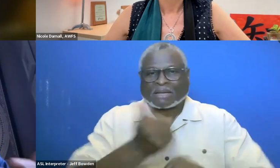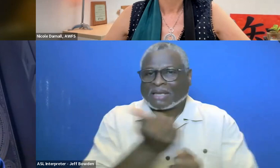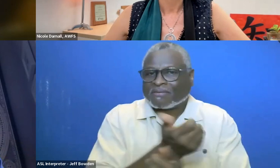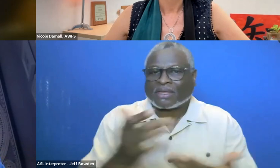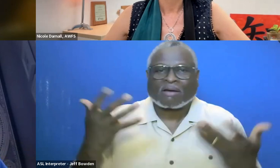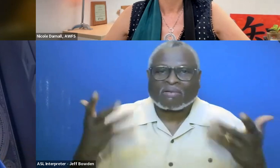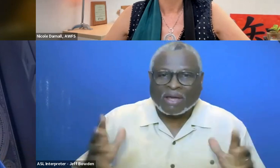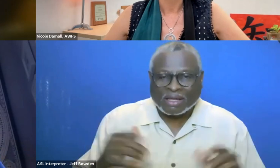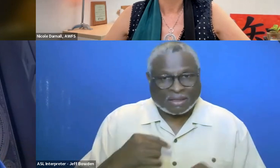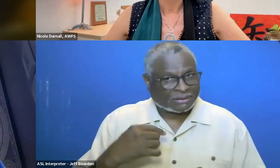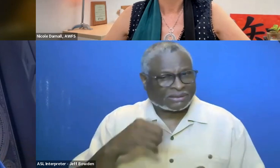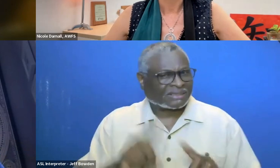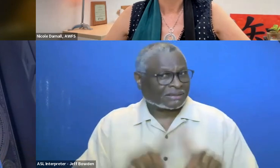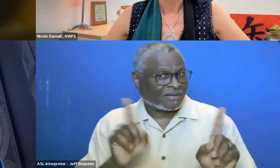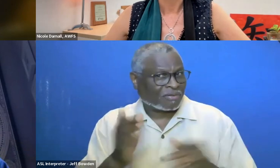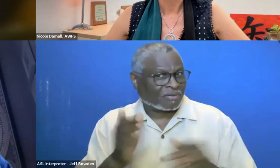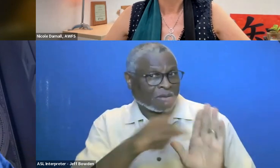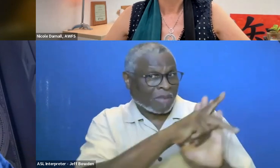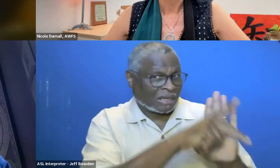There's a difference between policy and regulations.